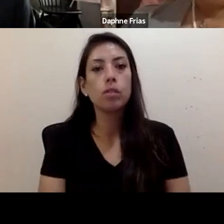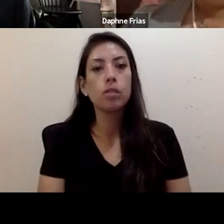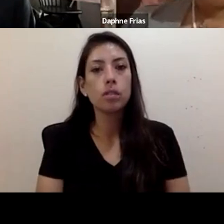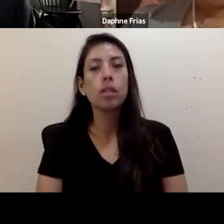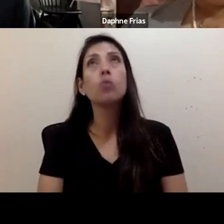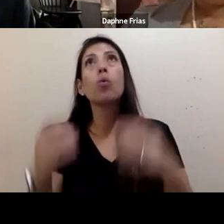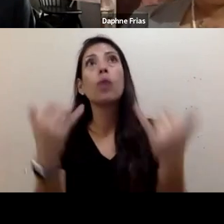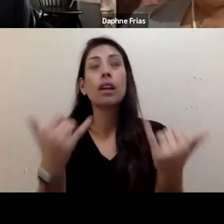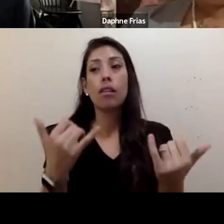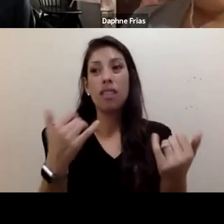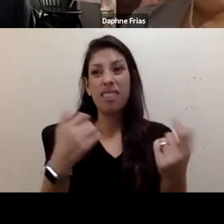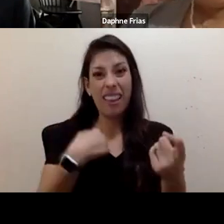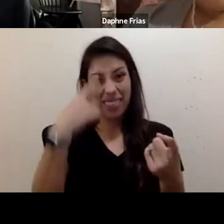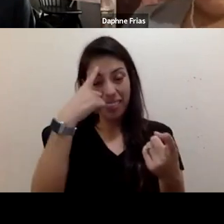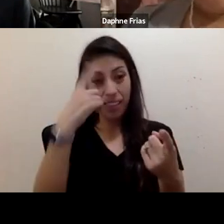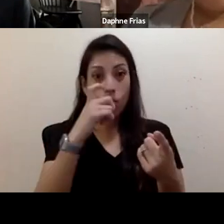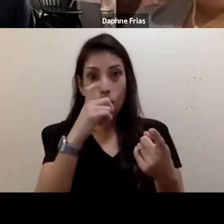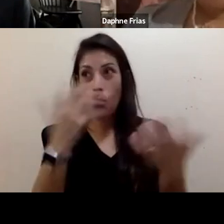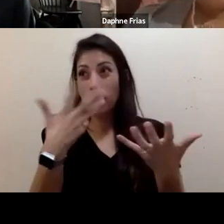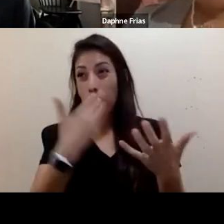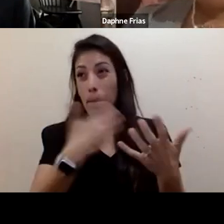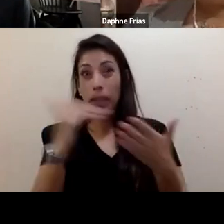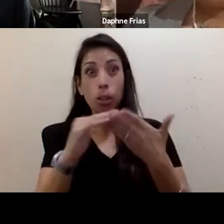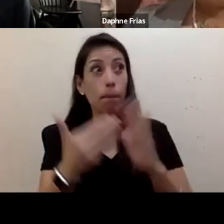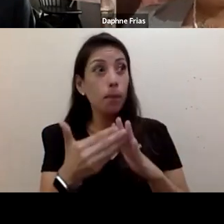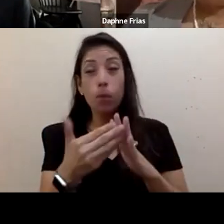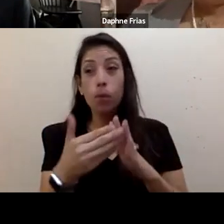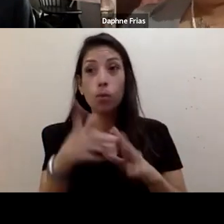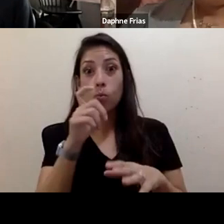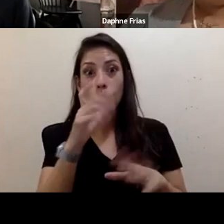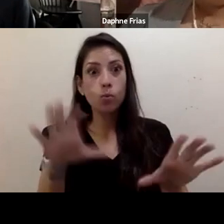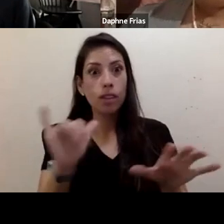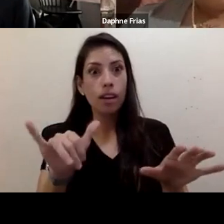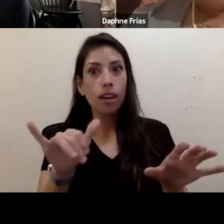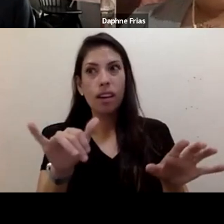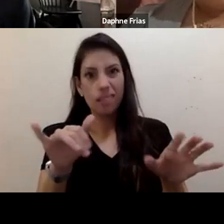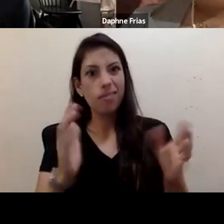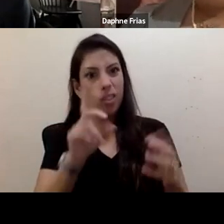that is better equipped to do that because we live in a society that doesn't see us.